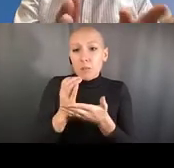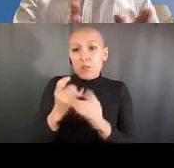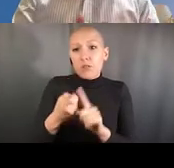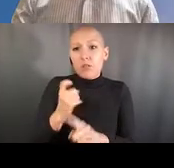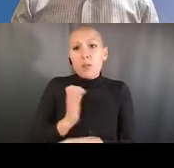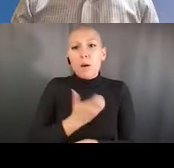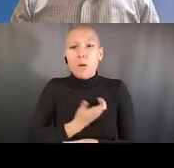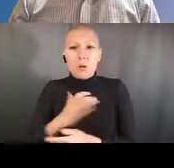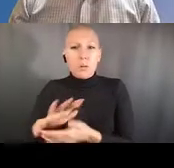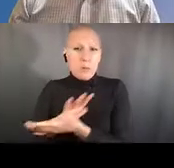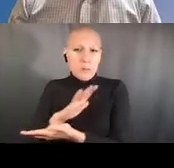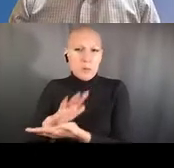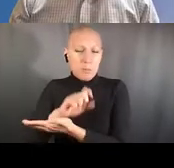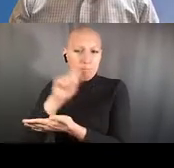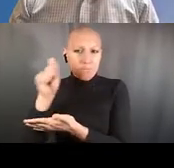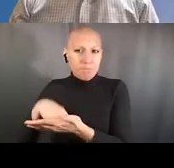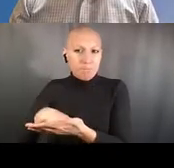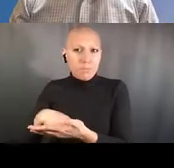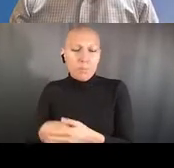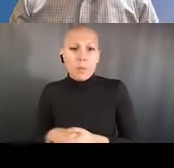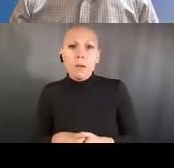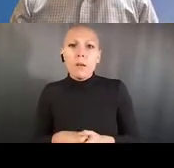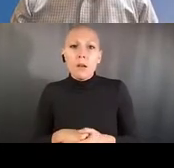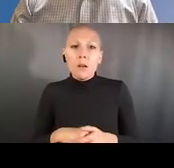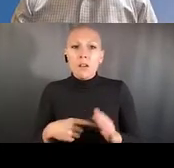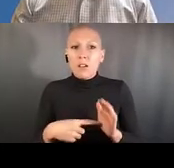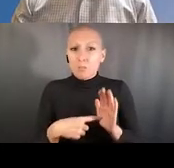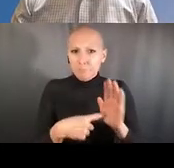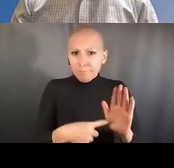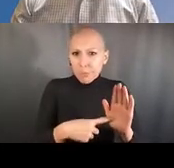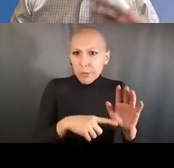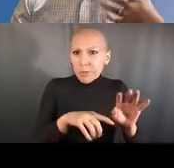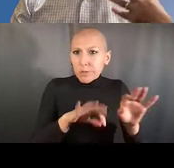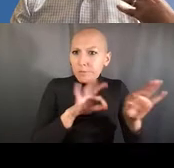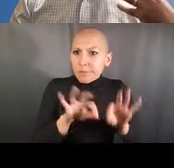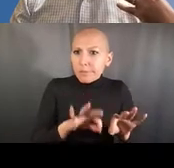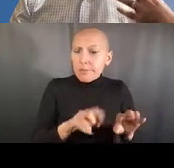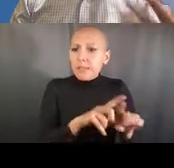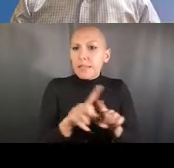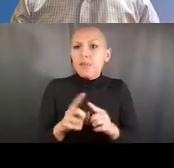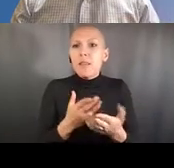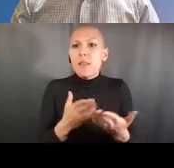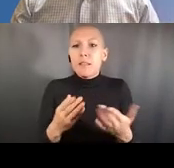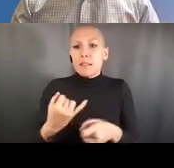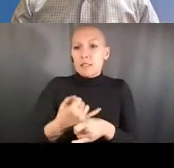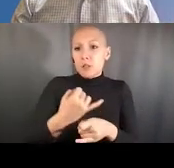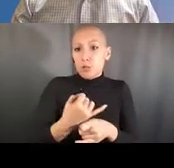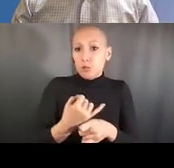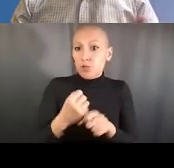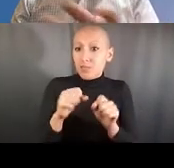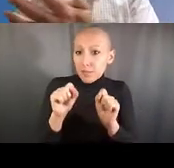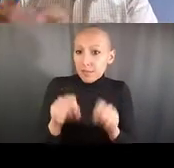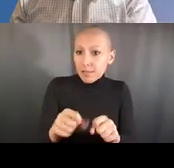and at GMS we had a blog post about safety training resources,